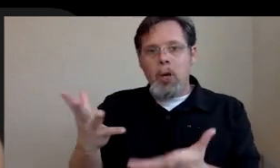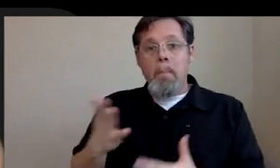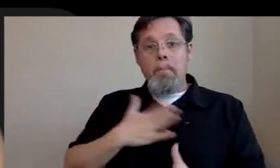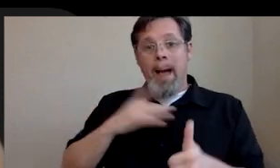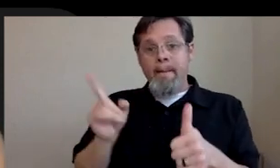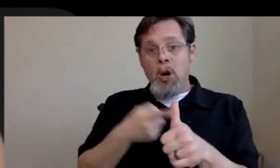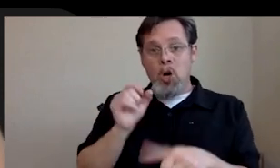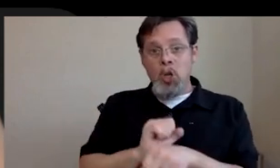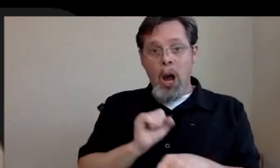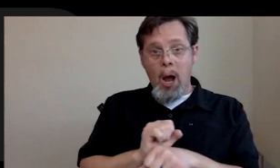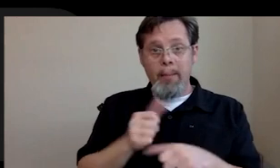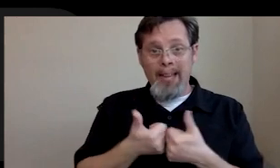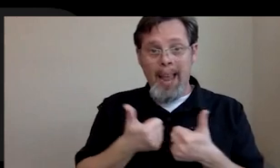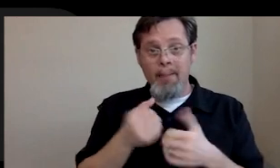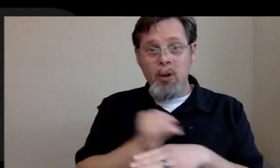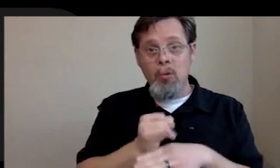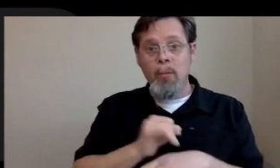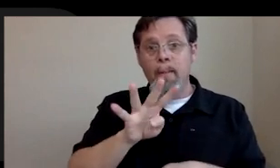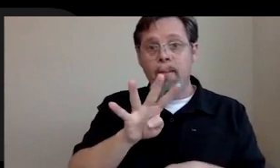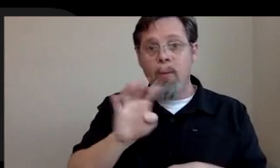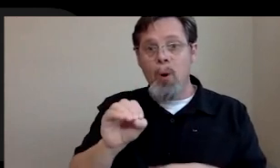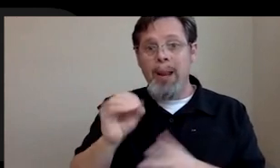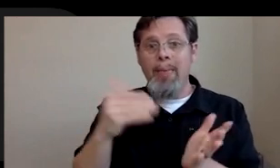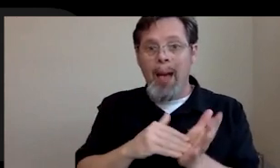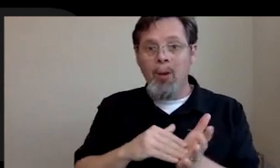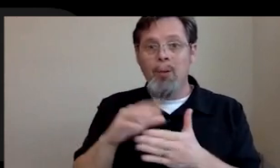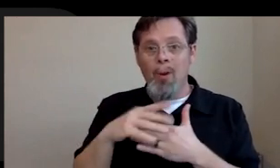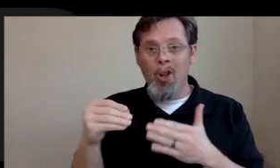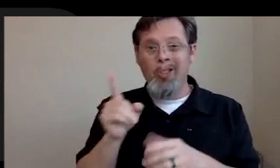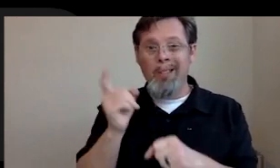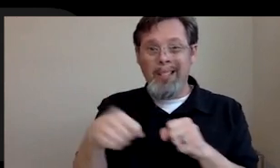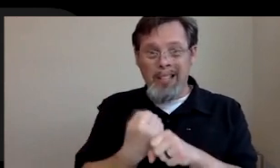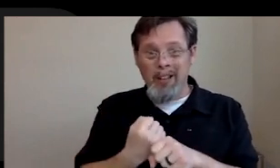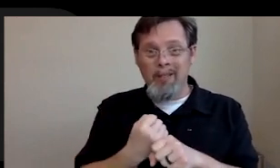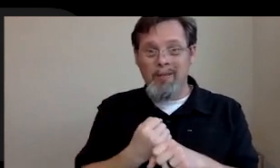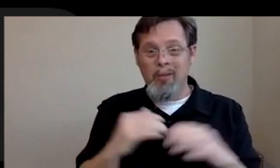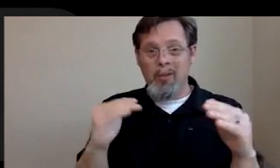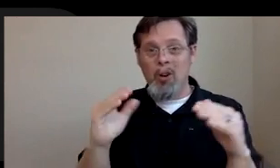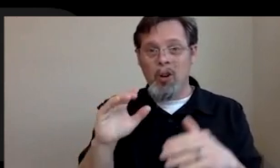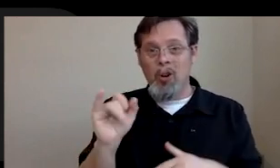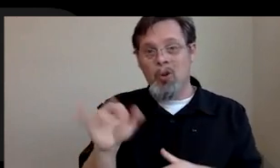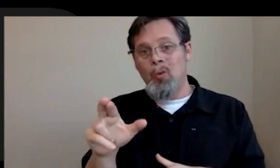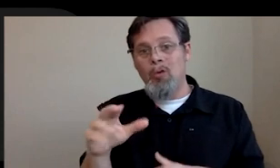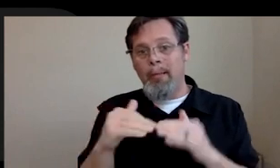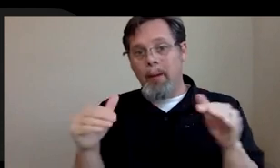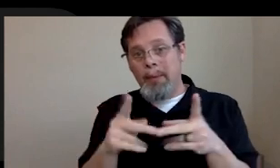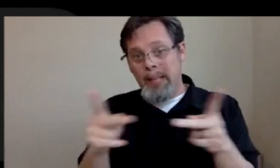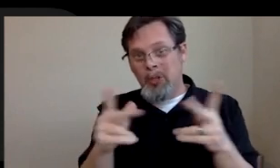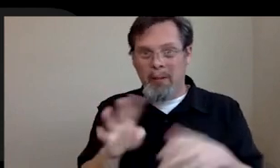the game industry was a forty thousand dollar a year salary offer for a junior level position, I would imagine. I'm hoping that now, like entry